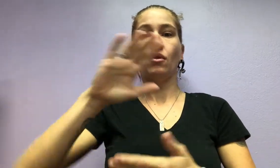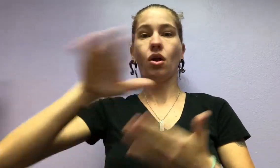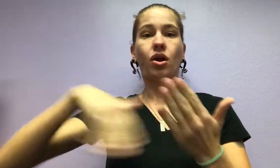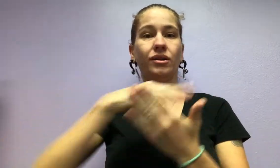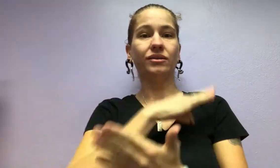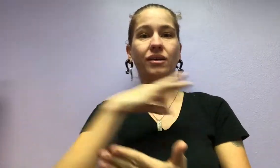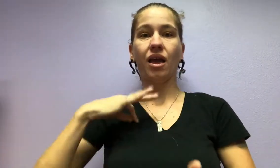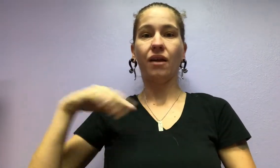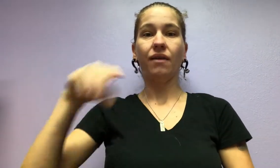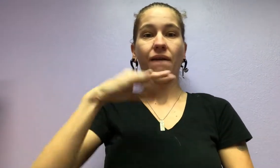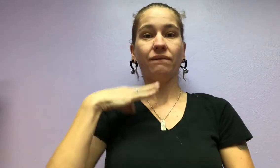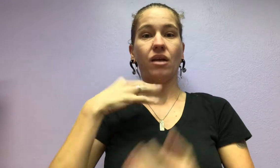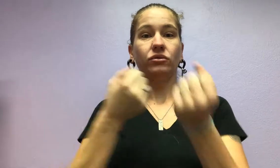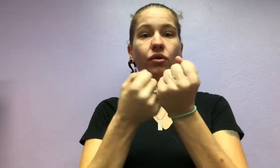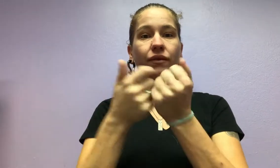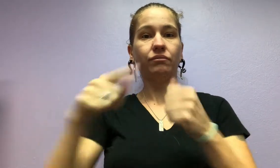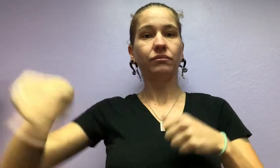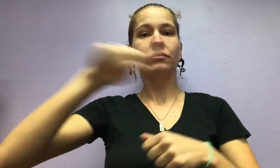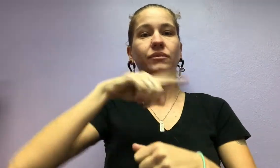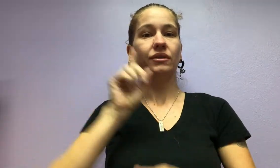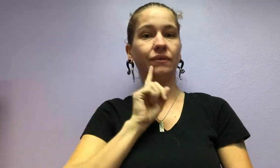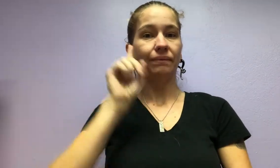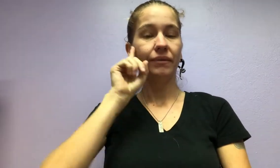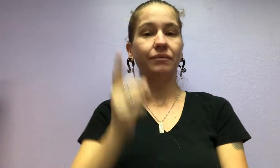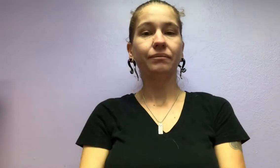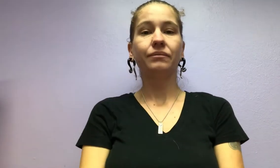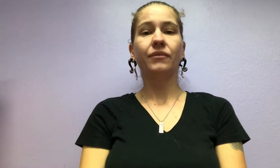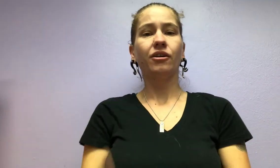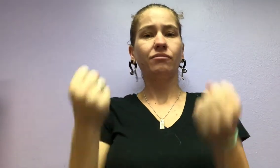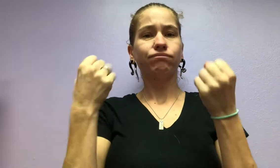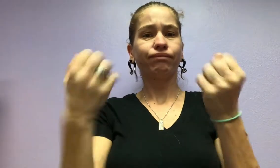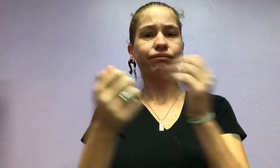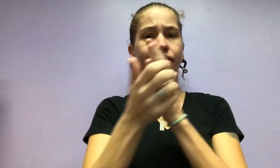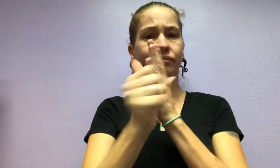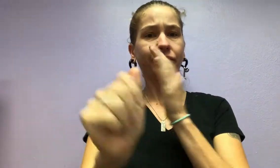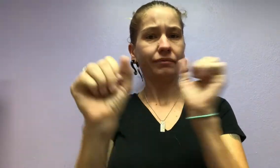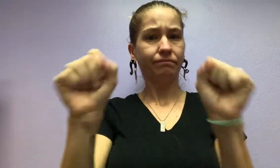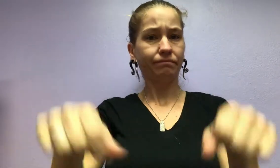with all-Deaf staff and volunteer advocates.